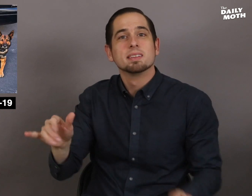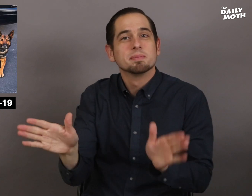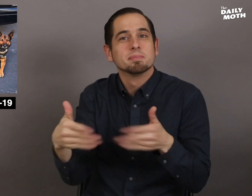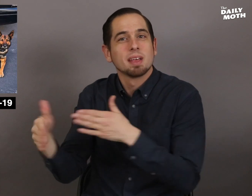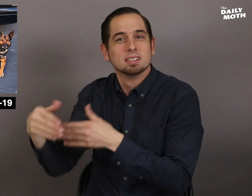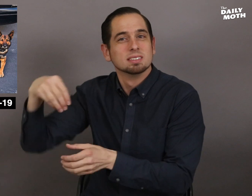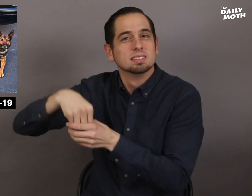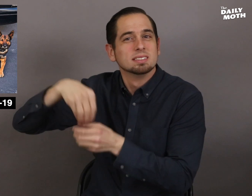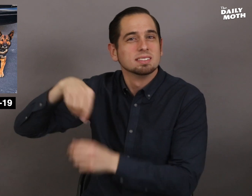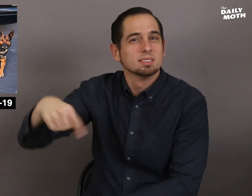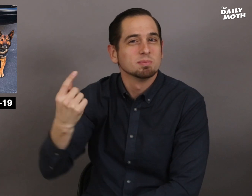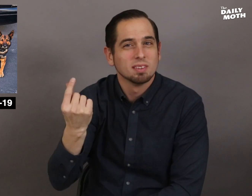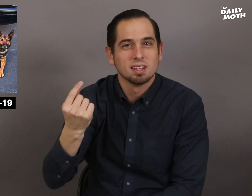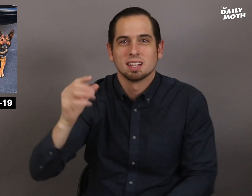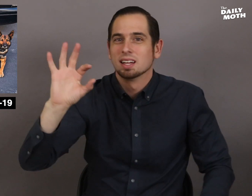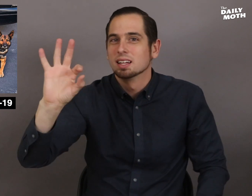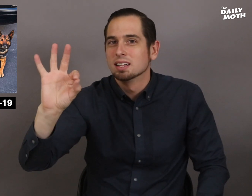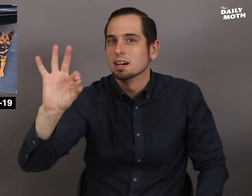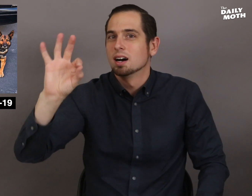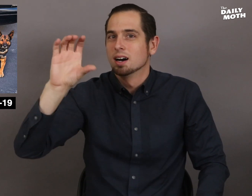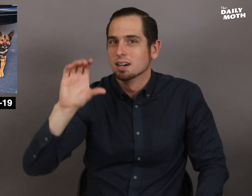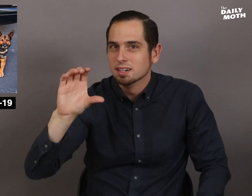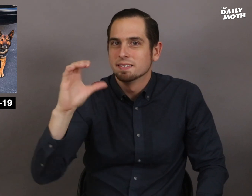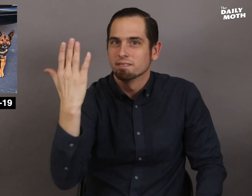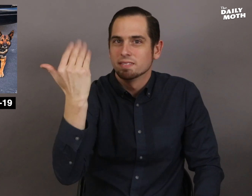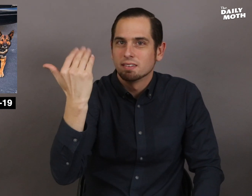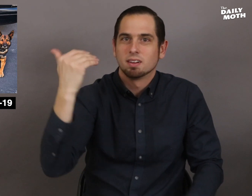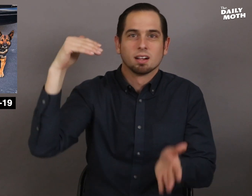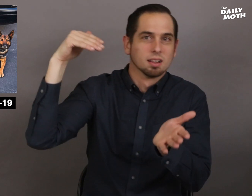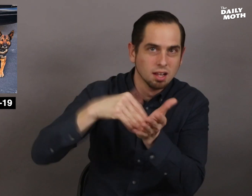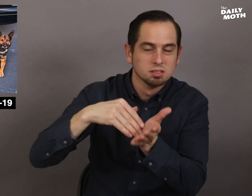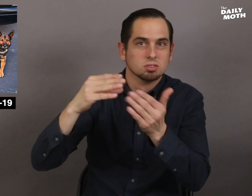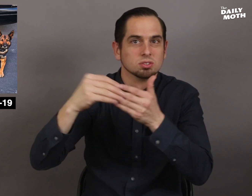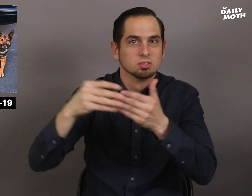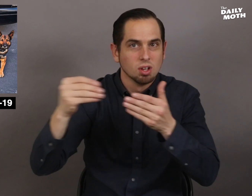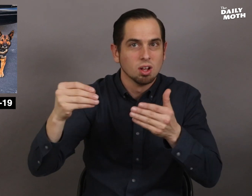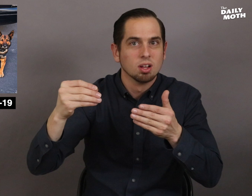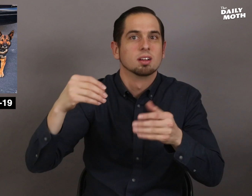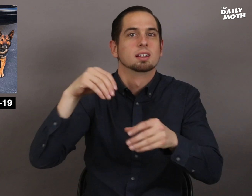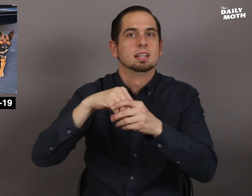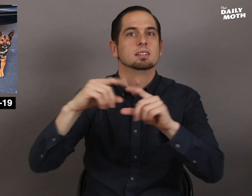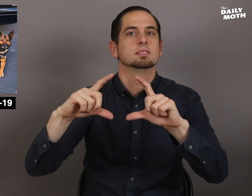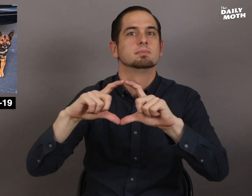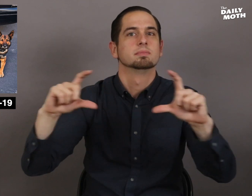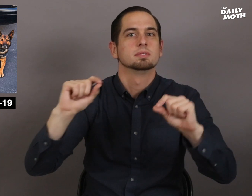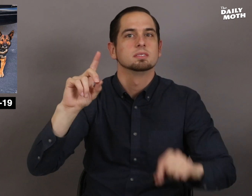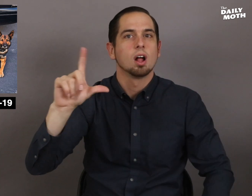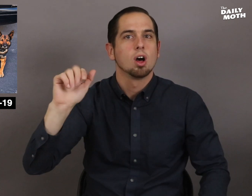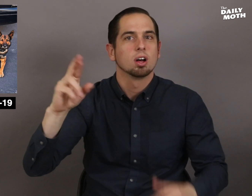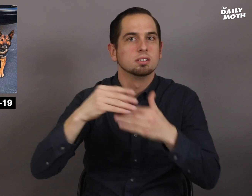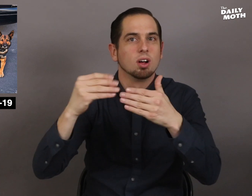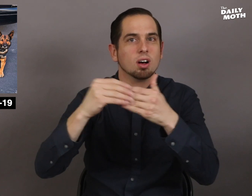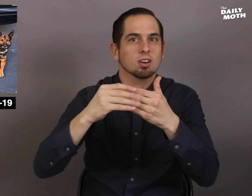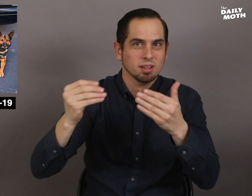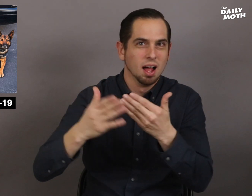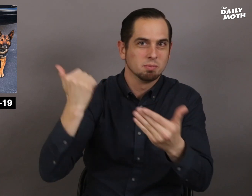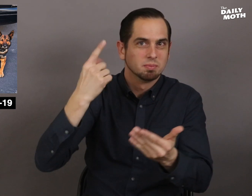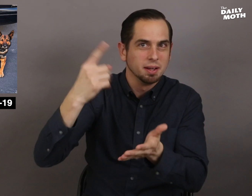The boxes had $915,000 in dollar bills,